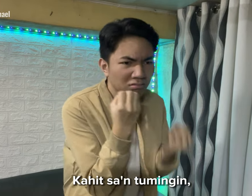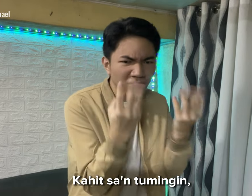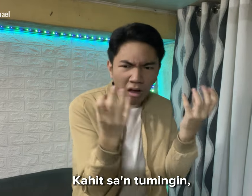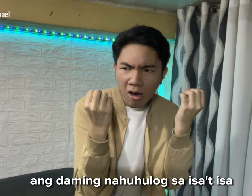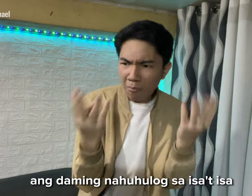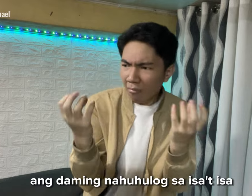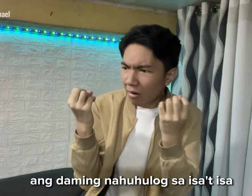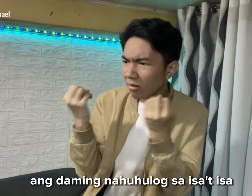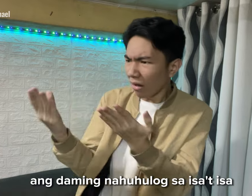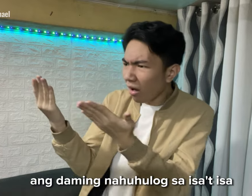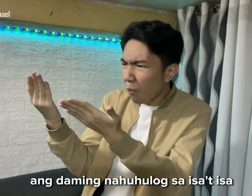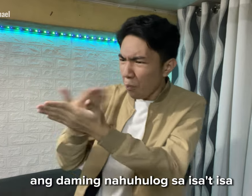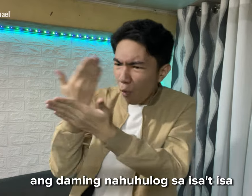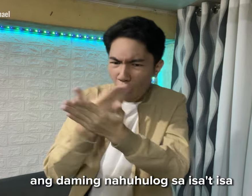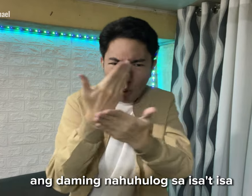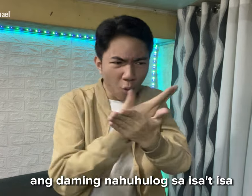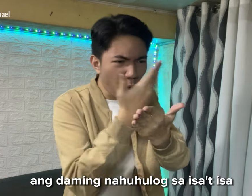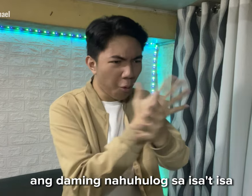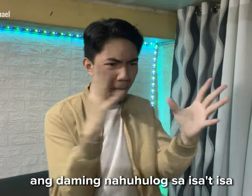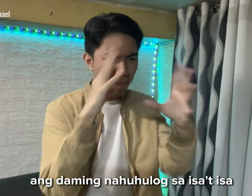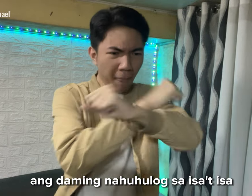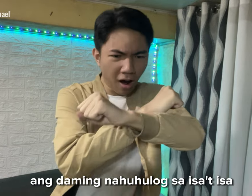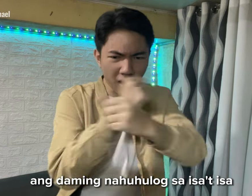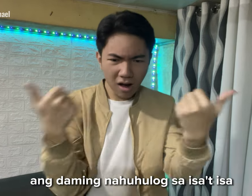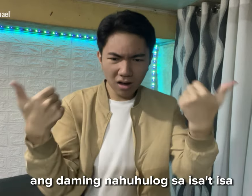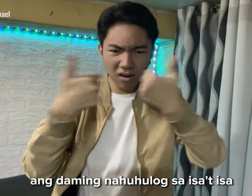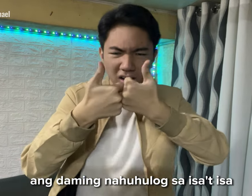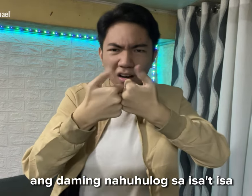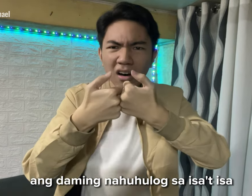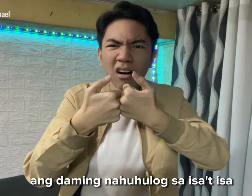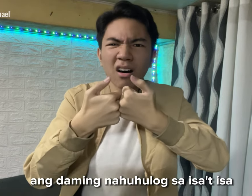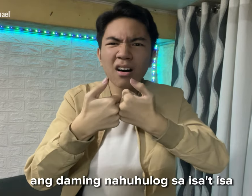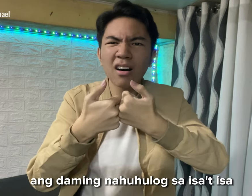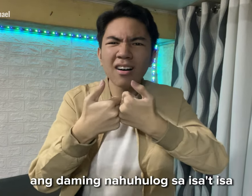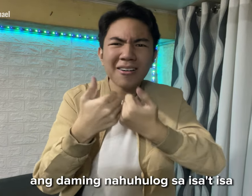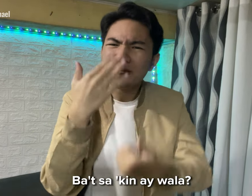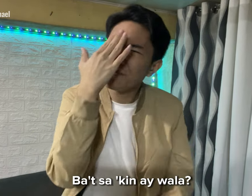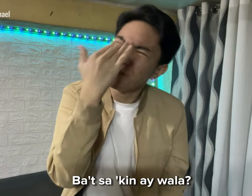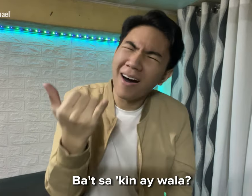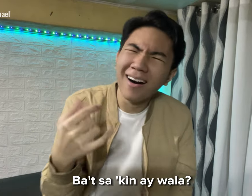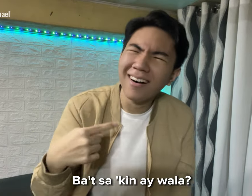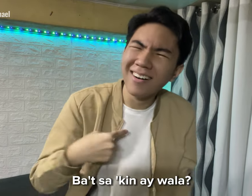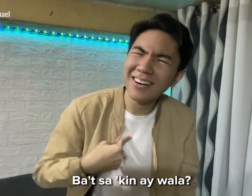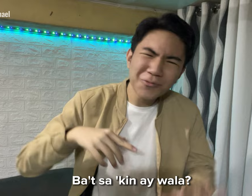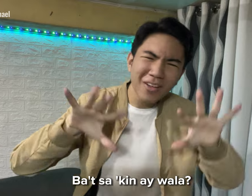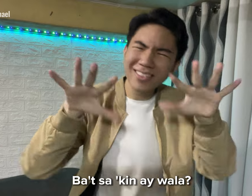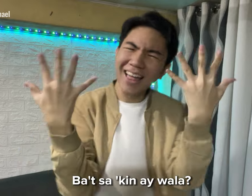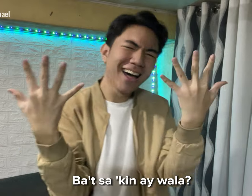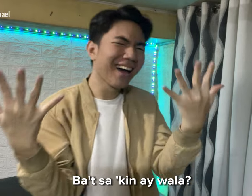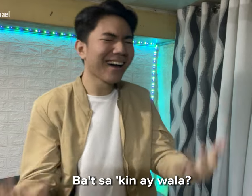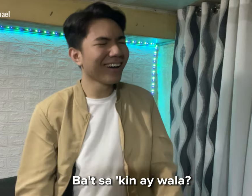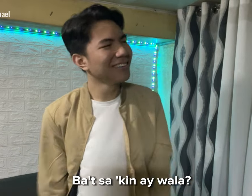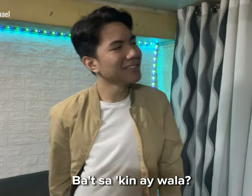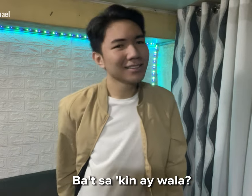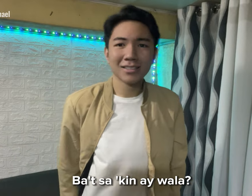everyone keeps on falling for each other Why not with me?